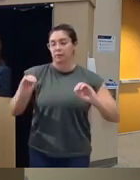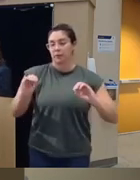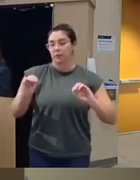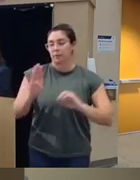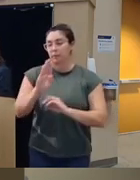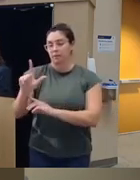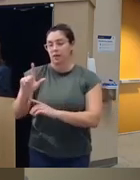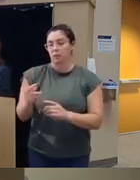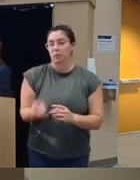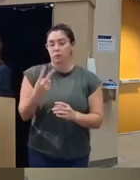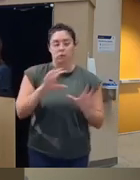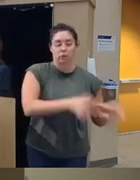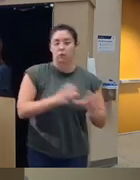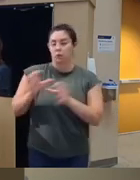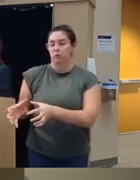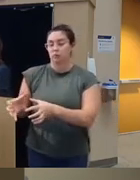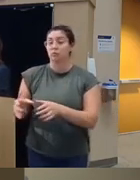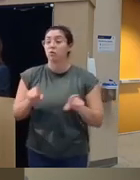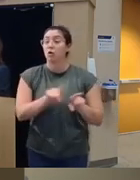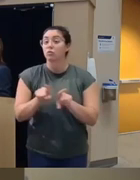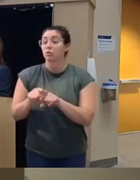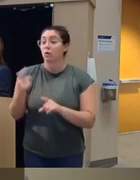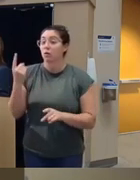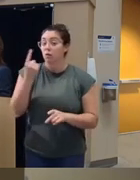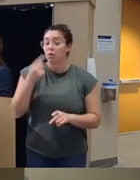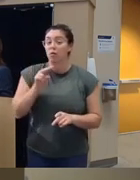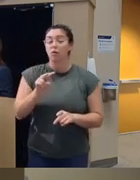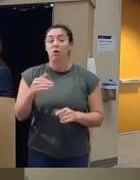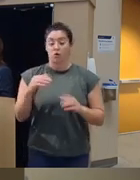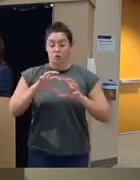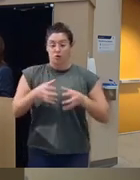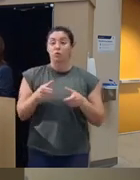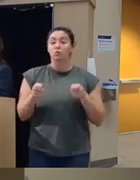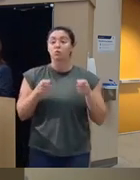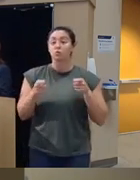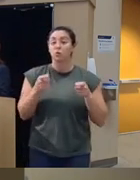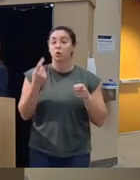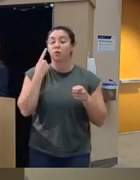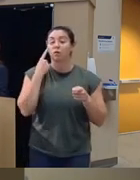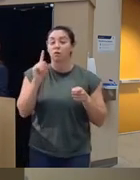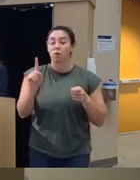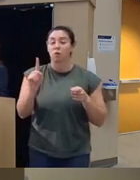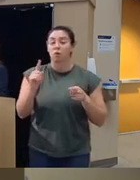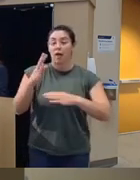between the two groups we also what's important to know is we controlled for part like average waking